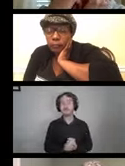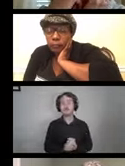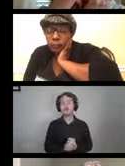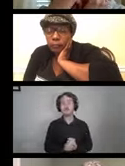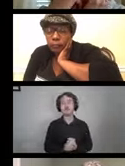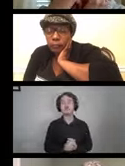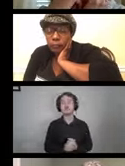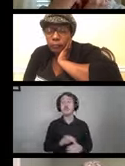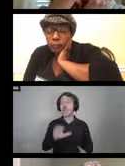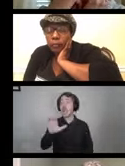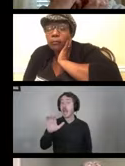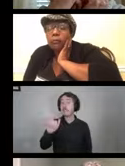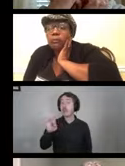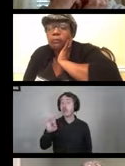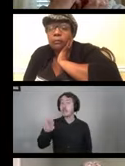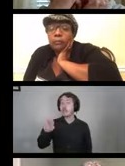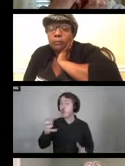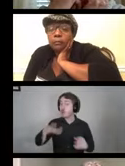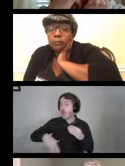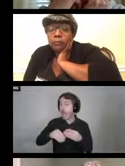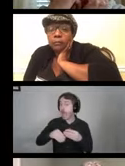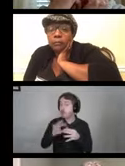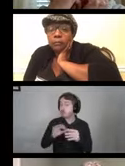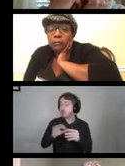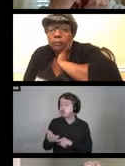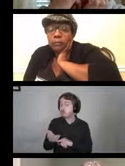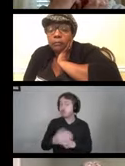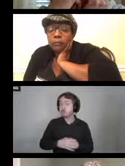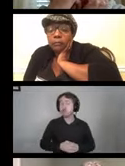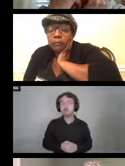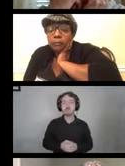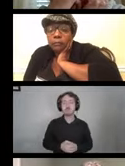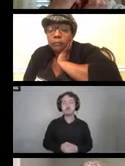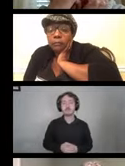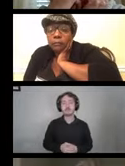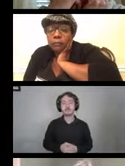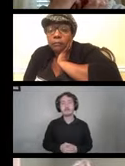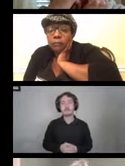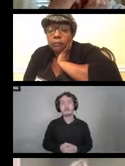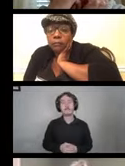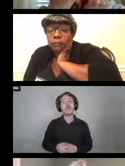Carolyn, anything else you would like to add? Carolyn Phillips: I want to add that I'm always